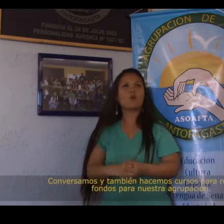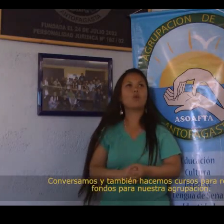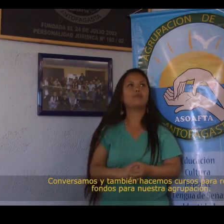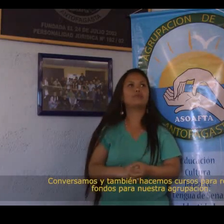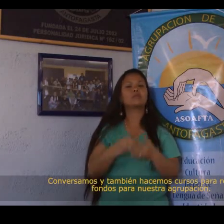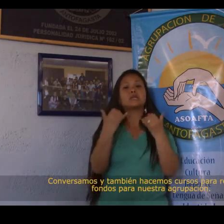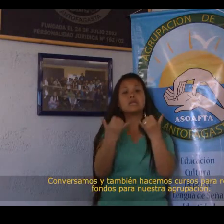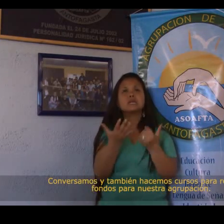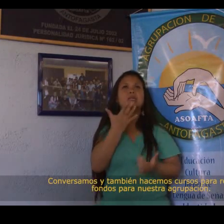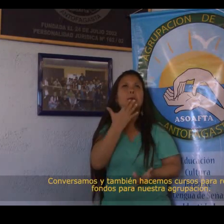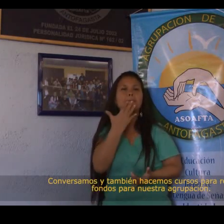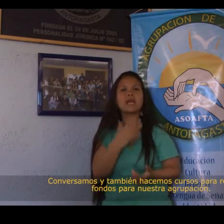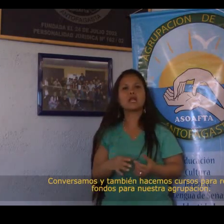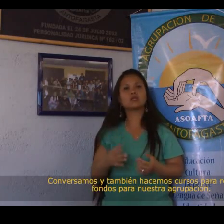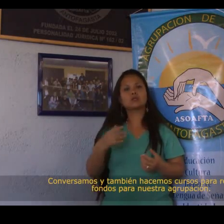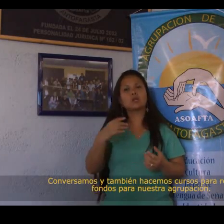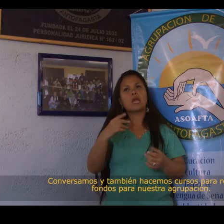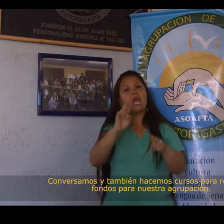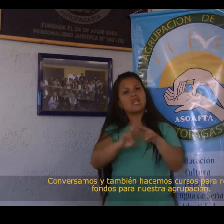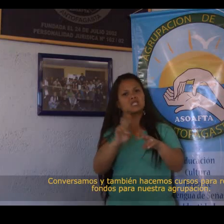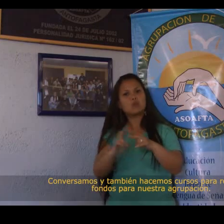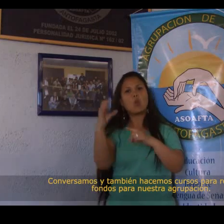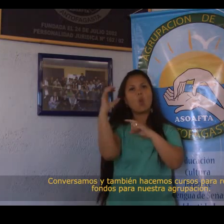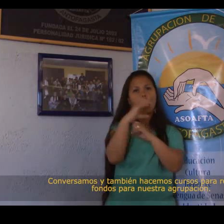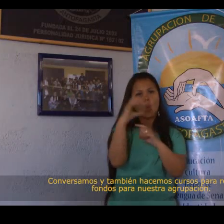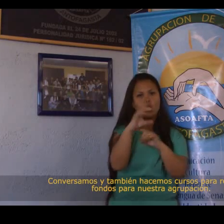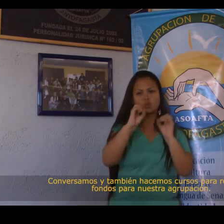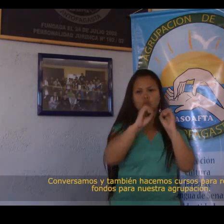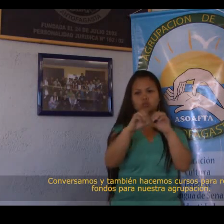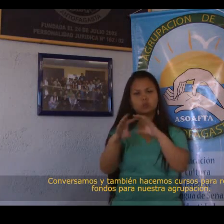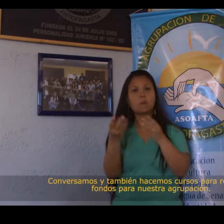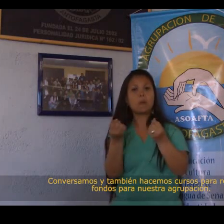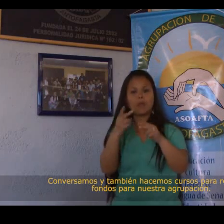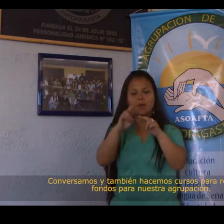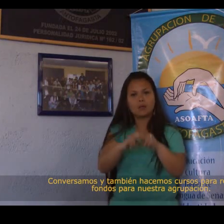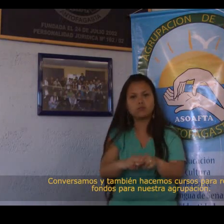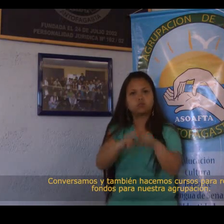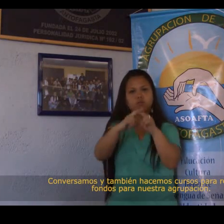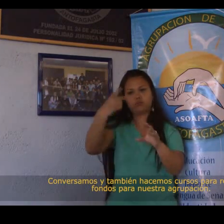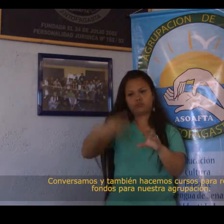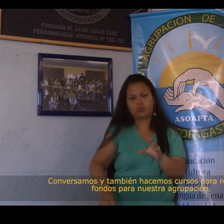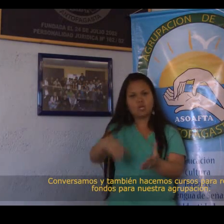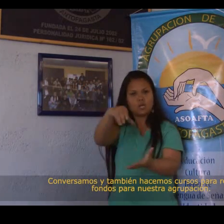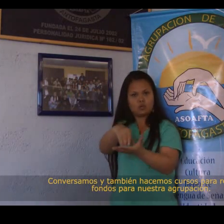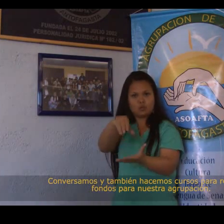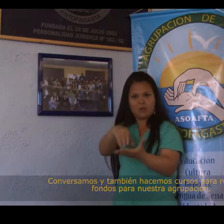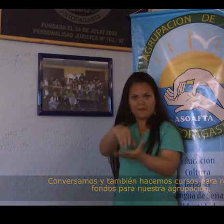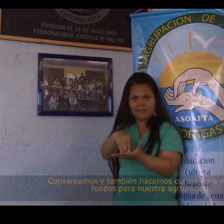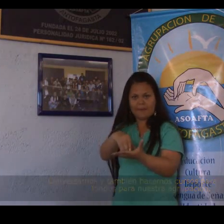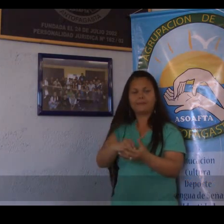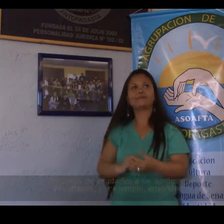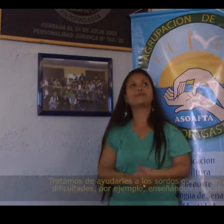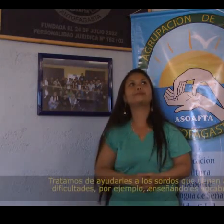We also offer courses in order to raise funds for our association.